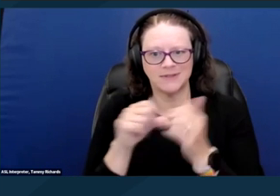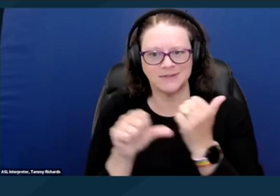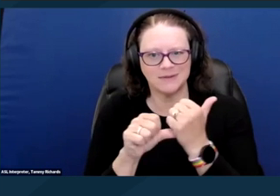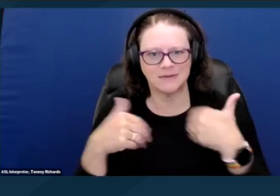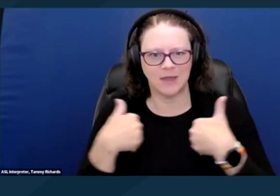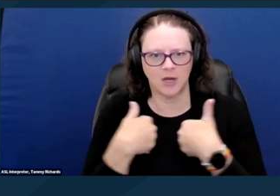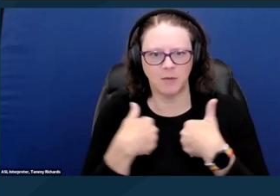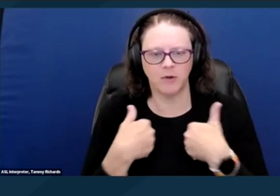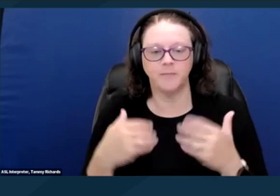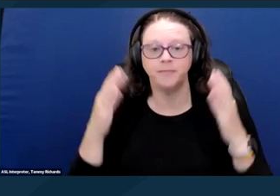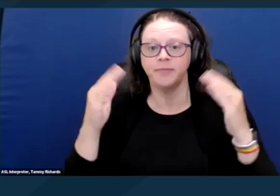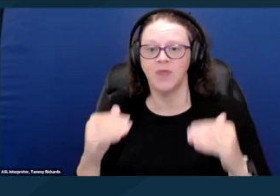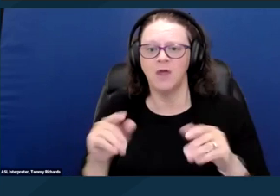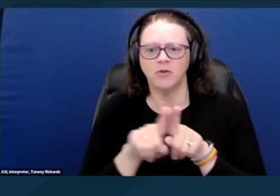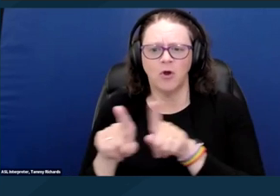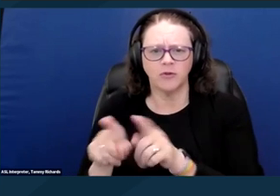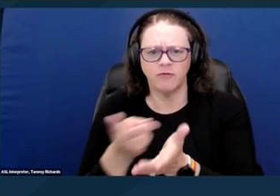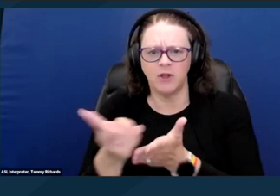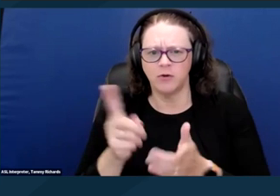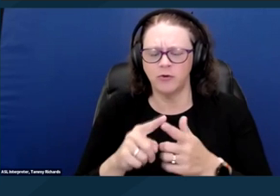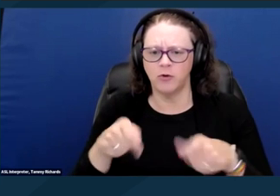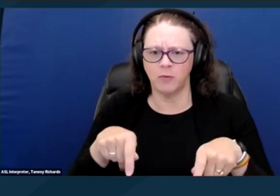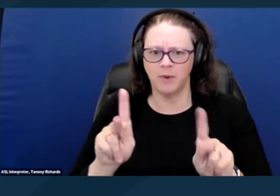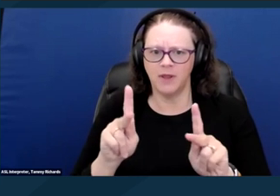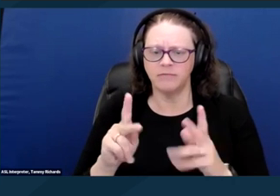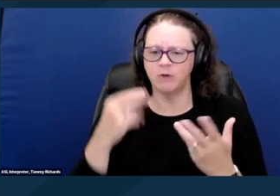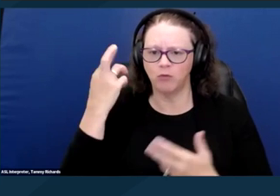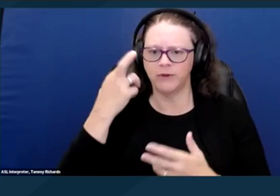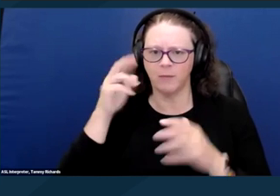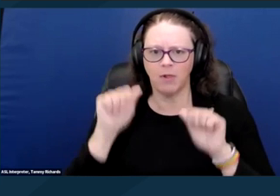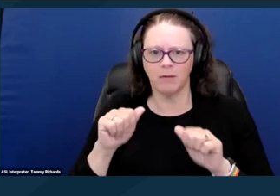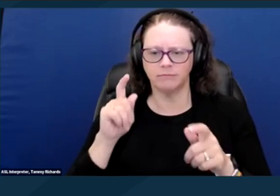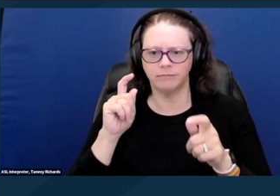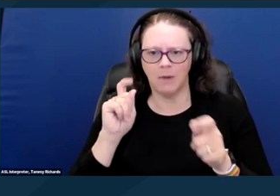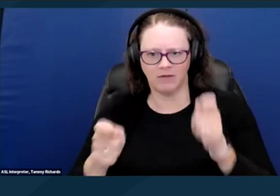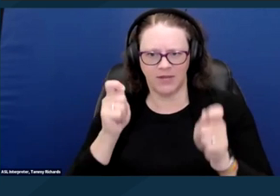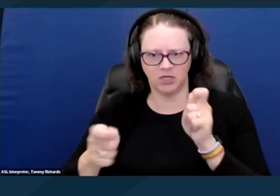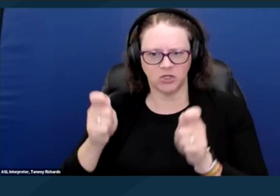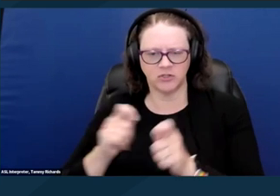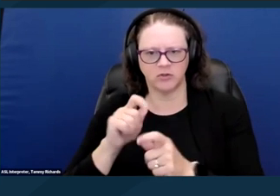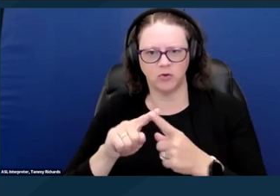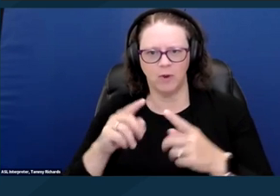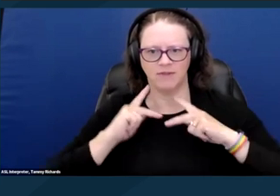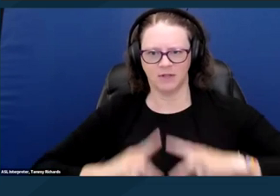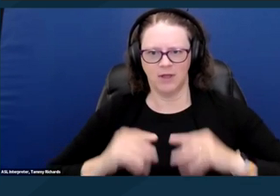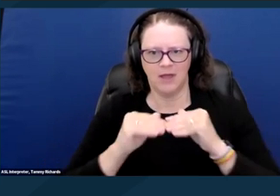to an individual's physical space, their physical housing, for example, not allowing someone to install grab bars